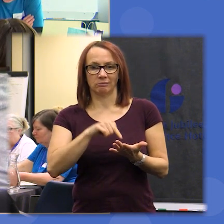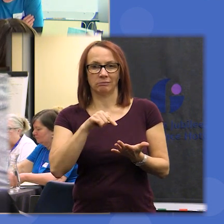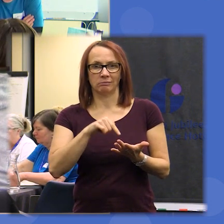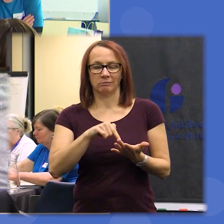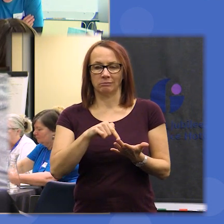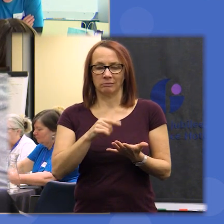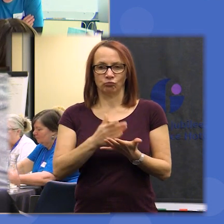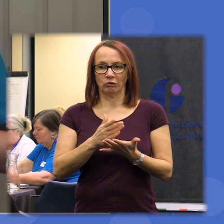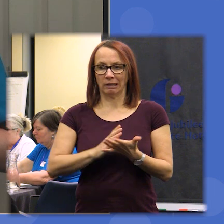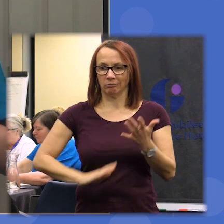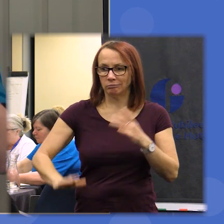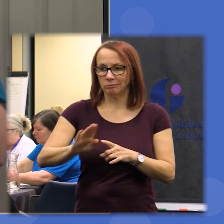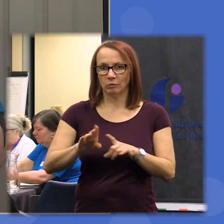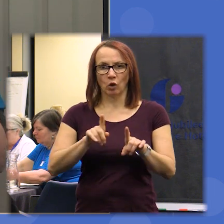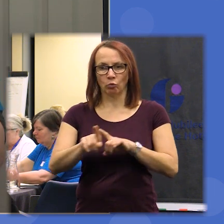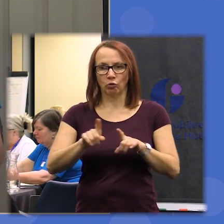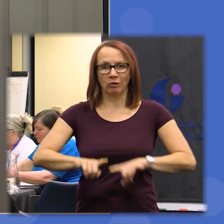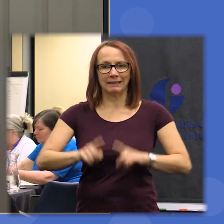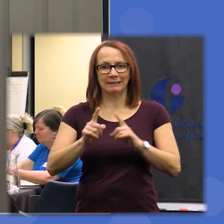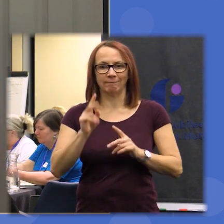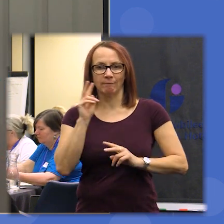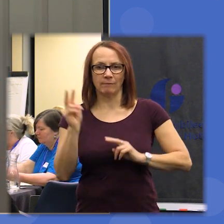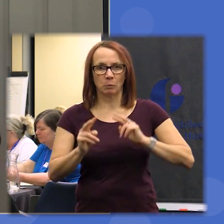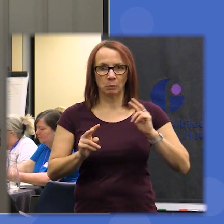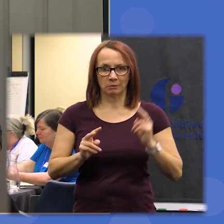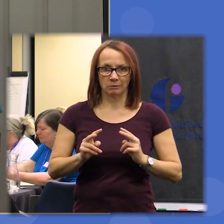across the room but now we come to the part where we take the statements that